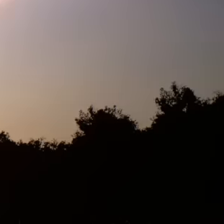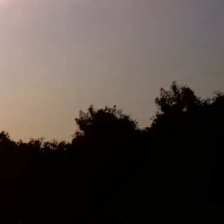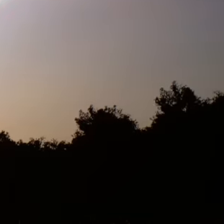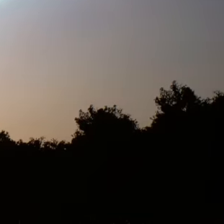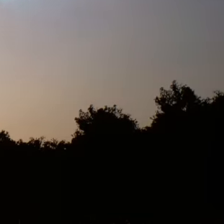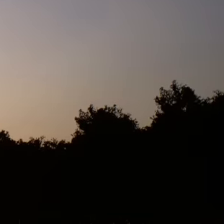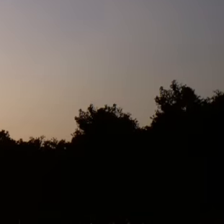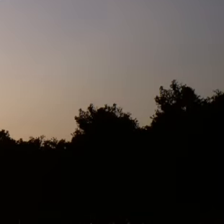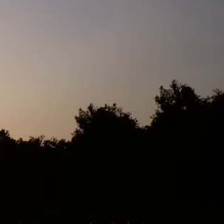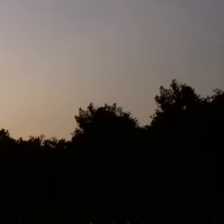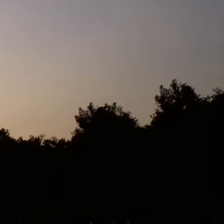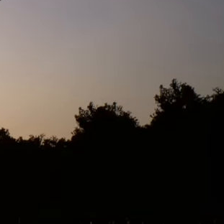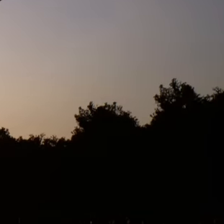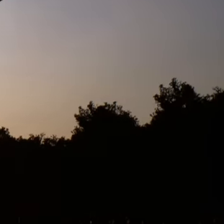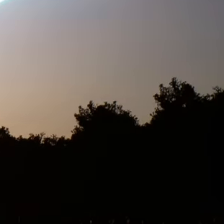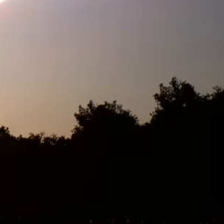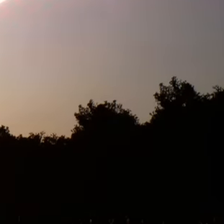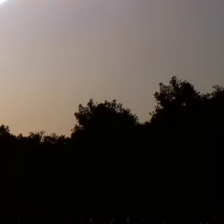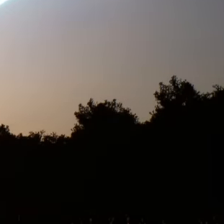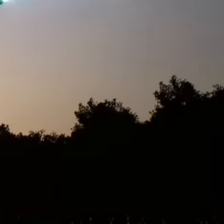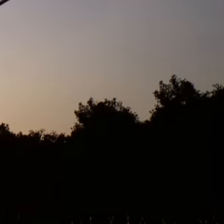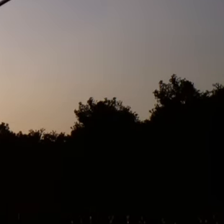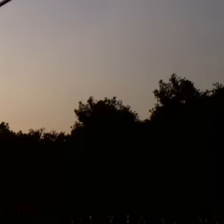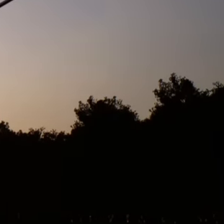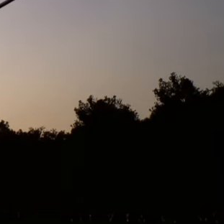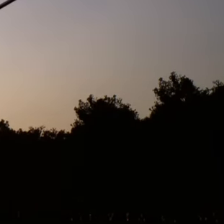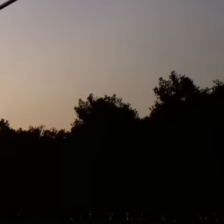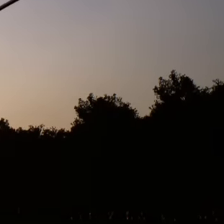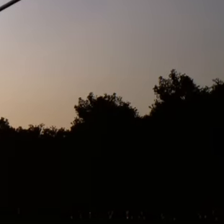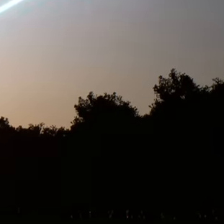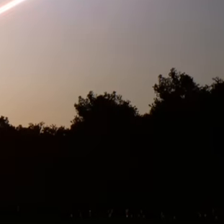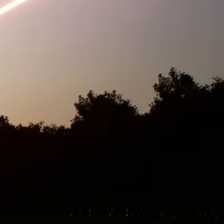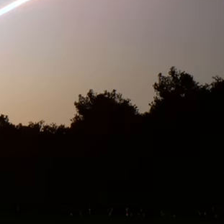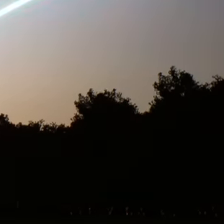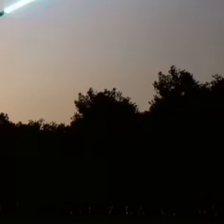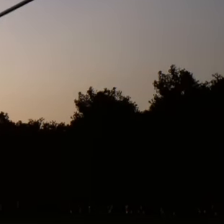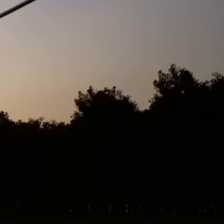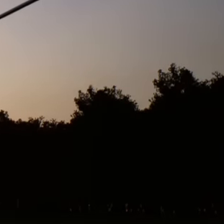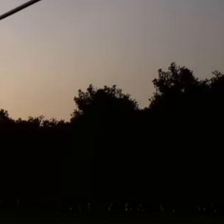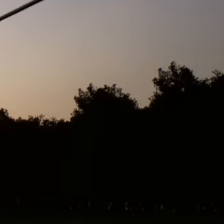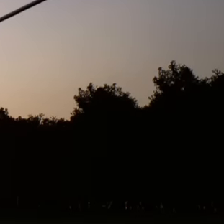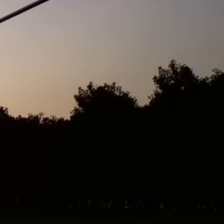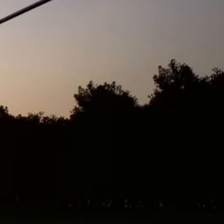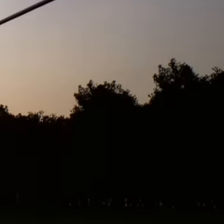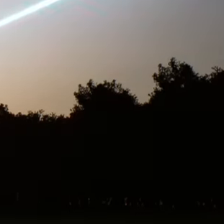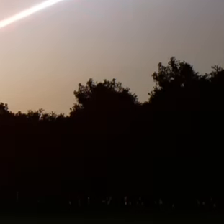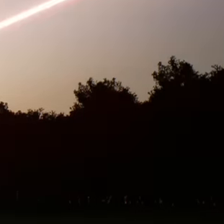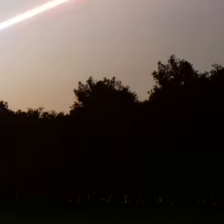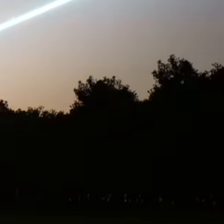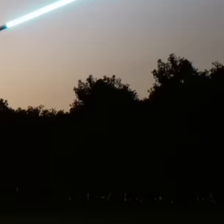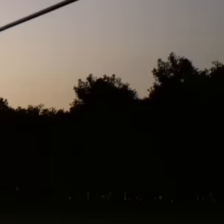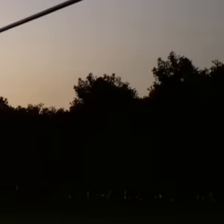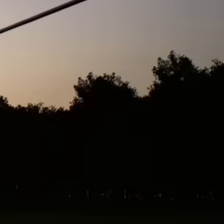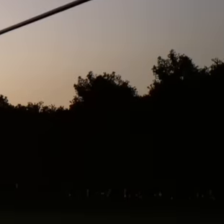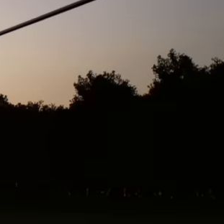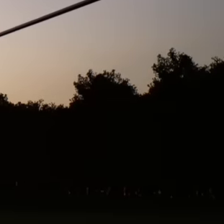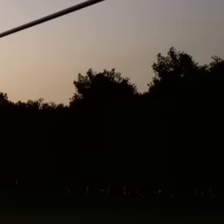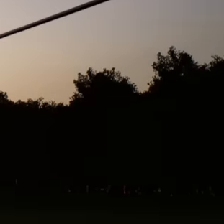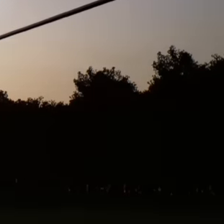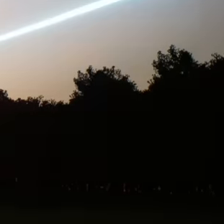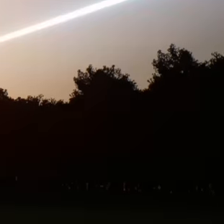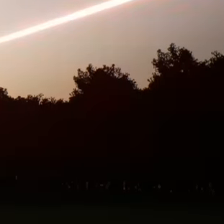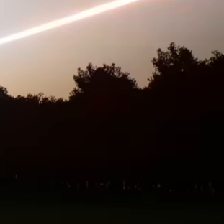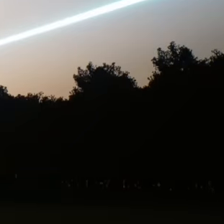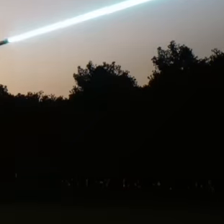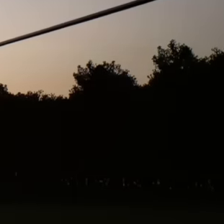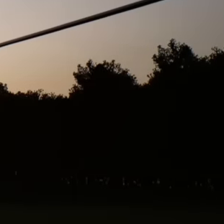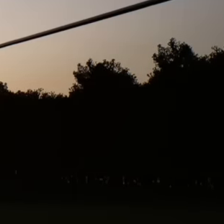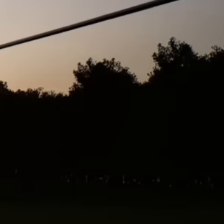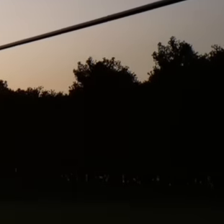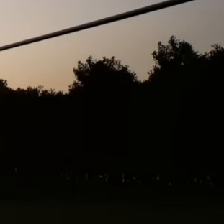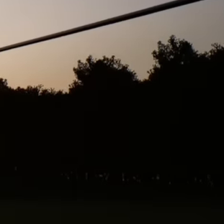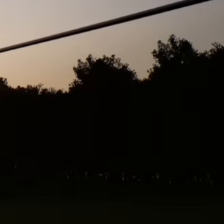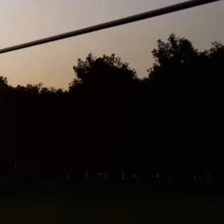very important is to return Pemex and the Federal Electricity Commission to the people of Mexico